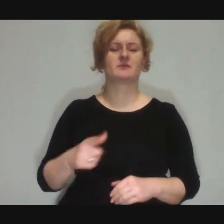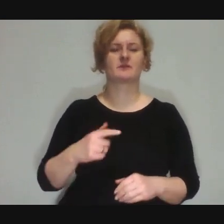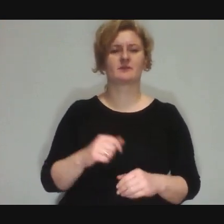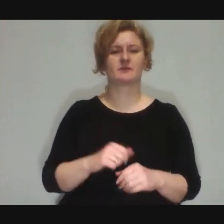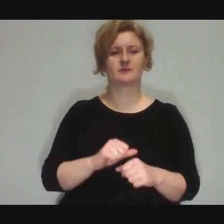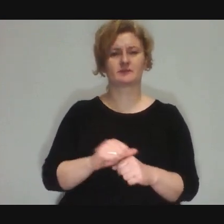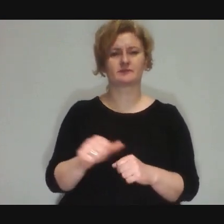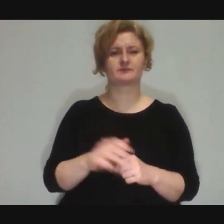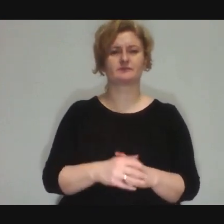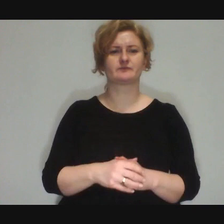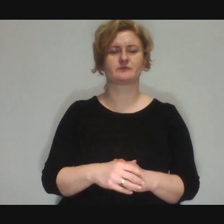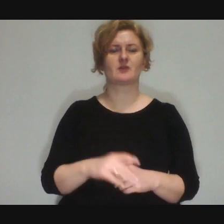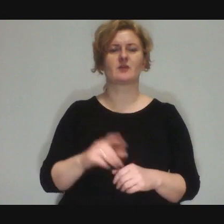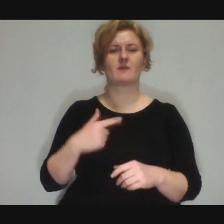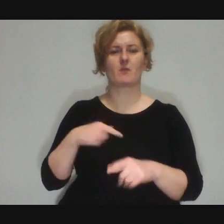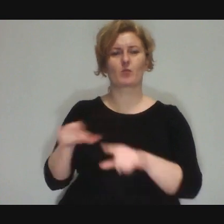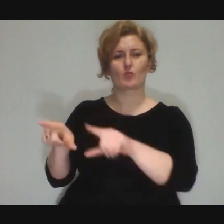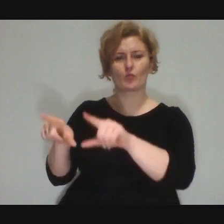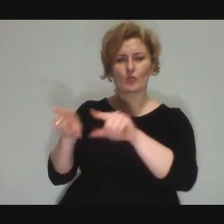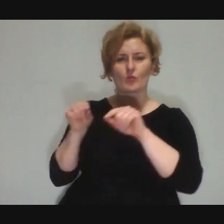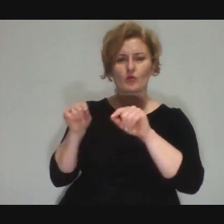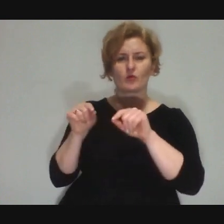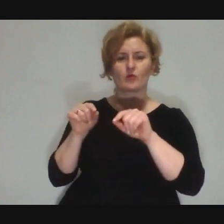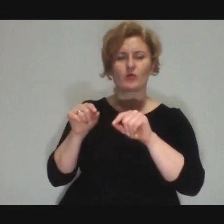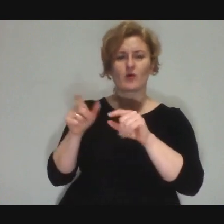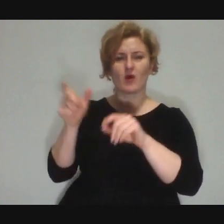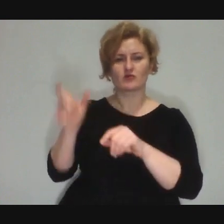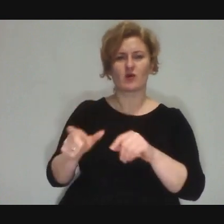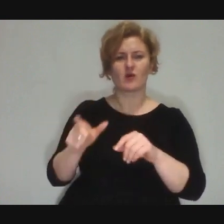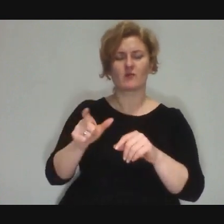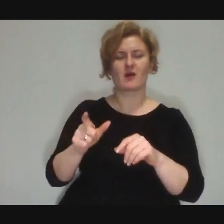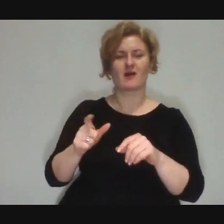Taking somebody from the audience to do some gauging